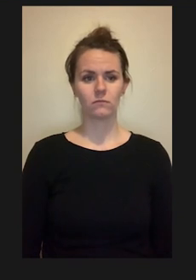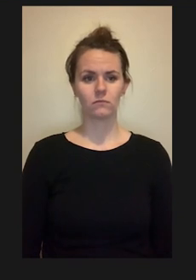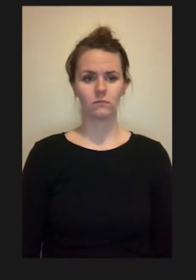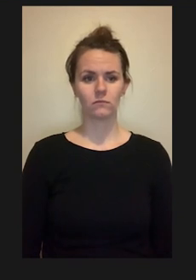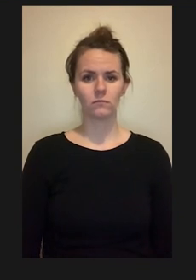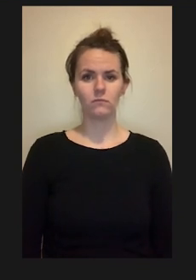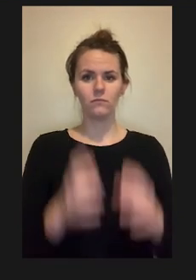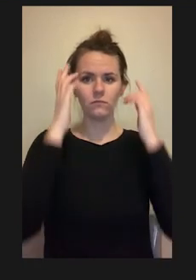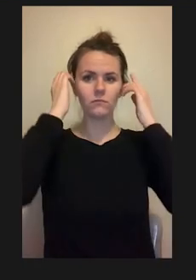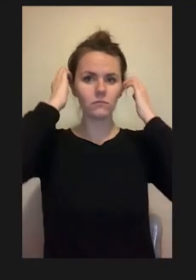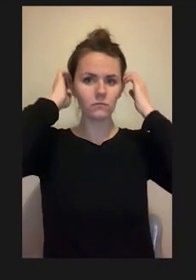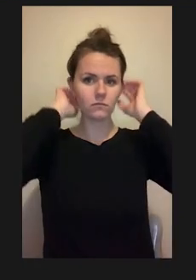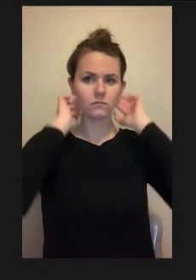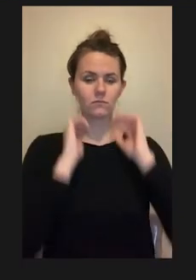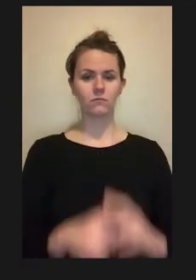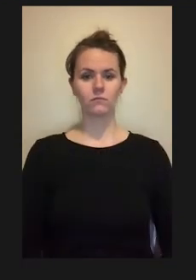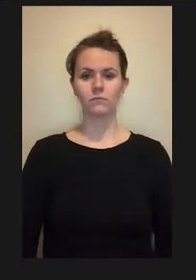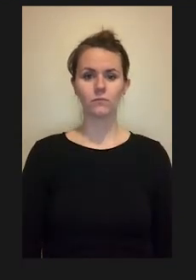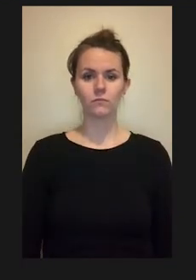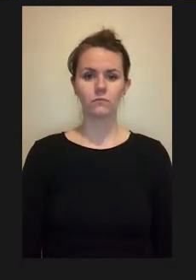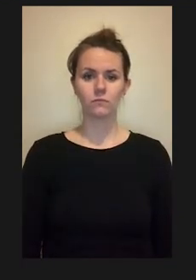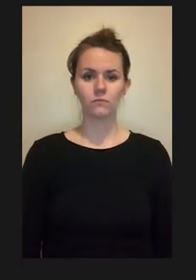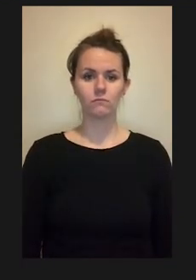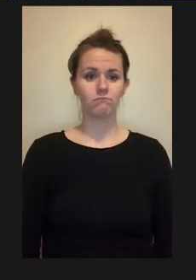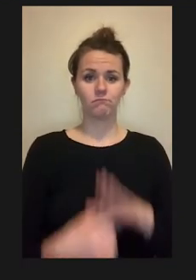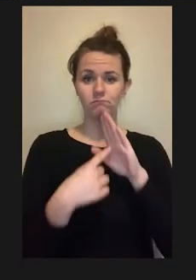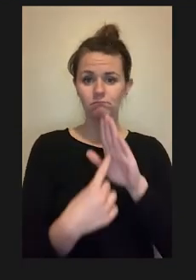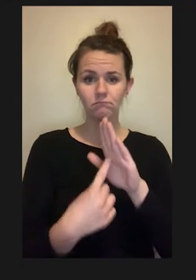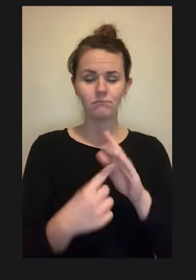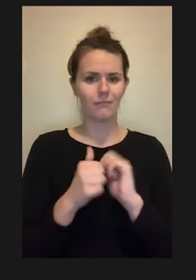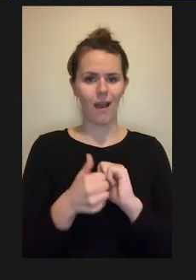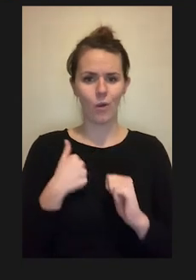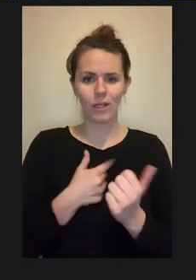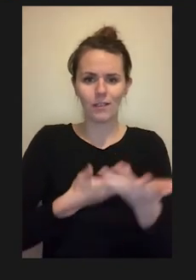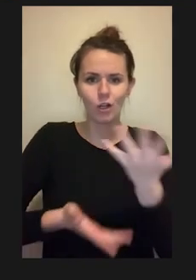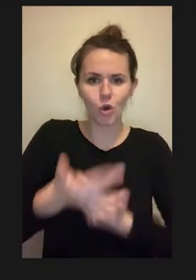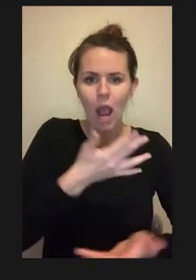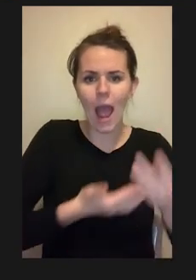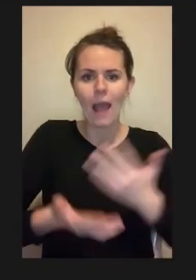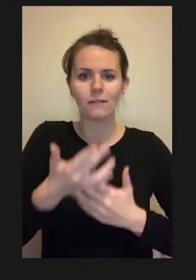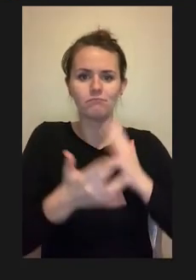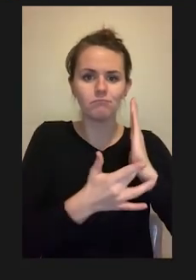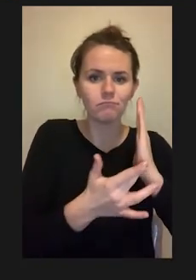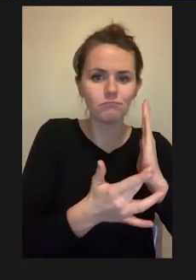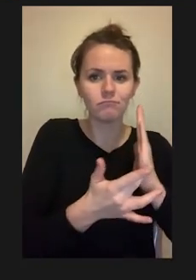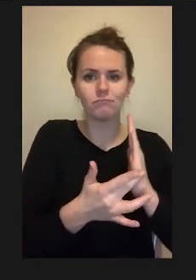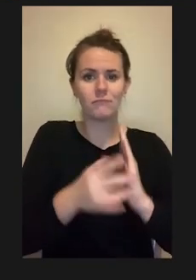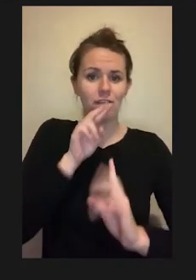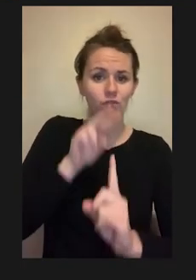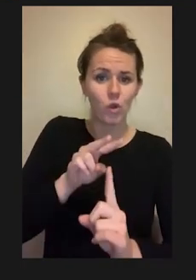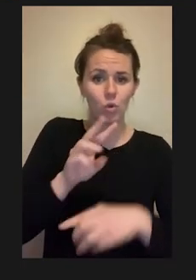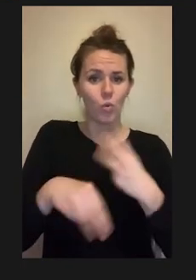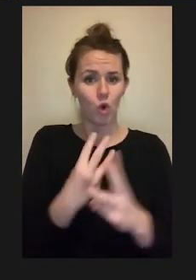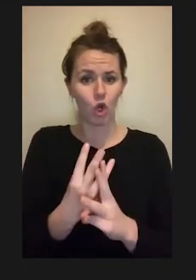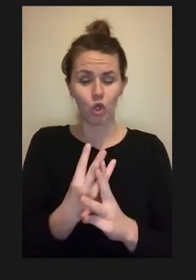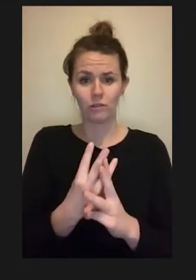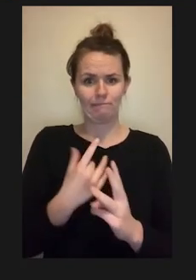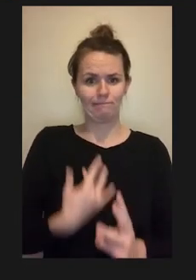Likewise currently how we interact with technology and view the world is very visually-centric